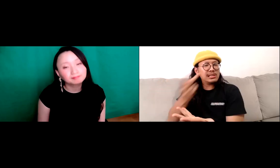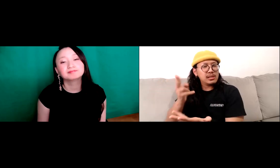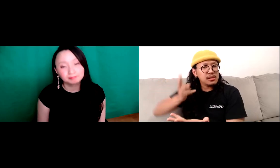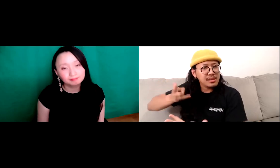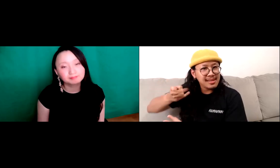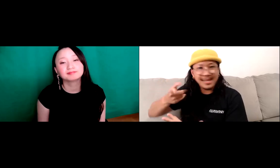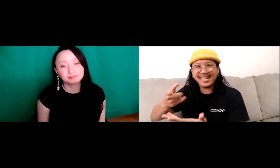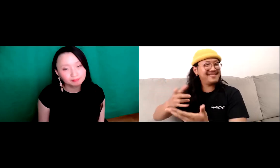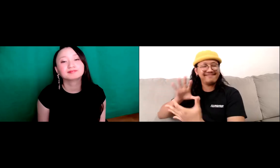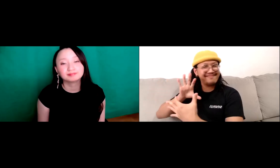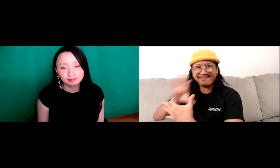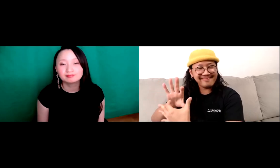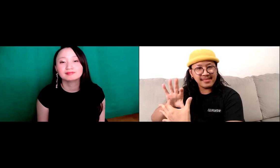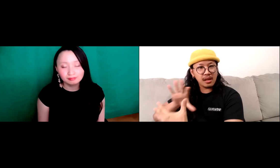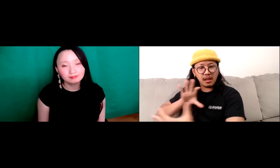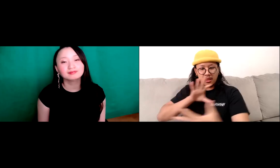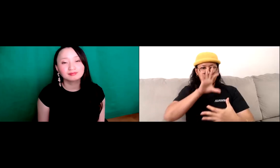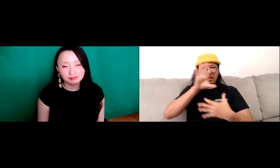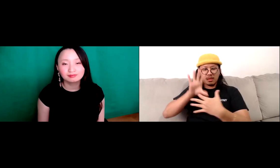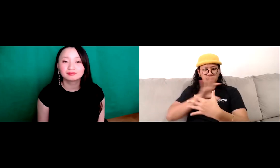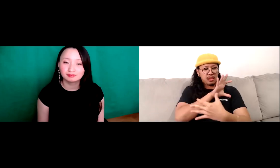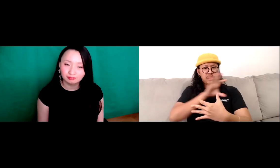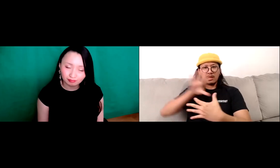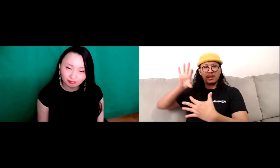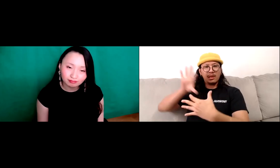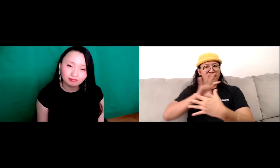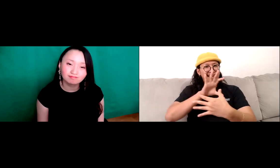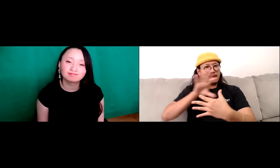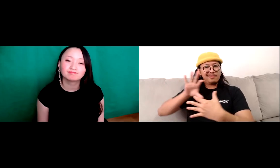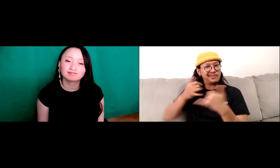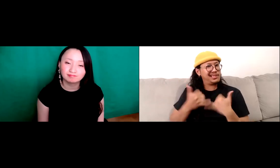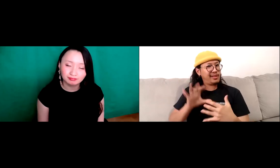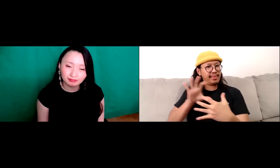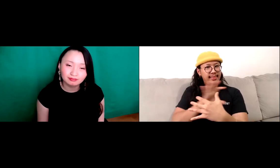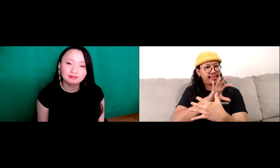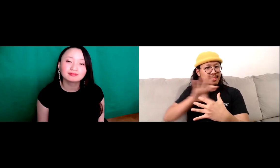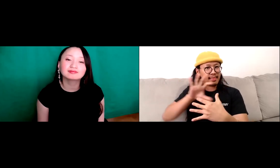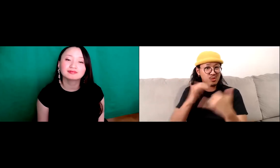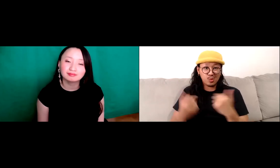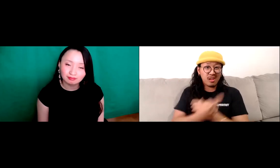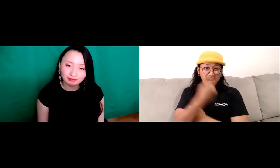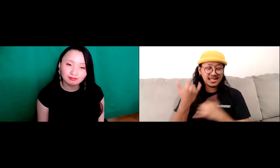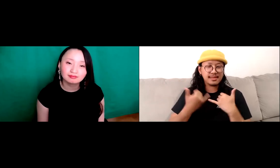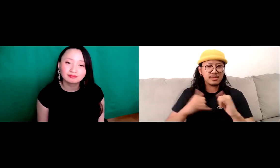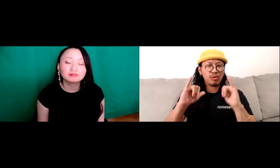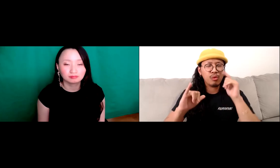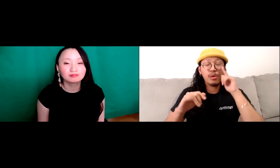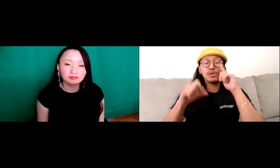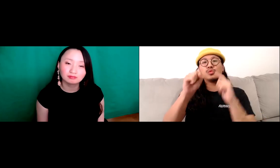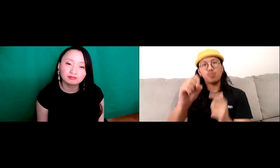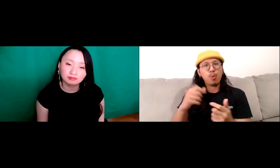And because of the history of the Philippines. It didn't it didn't allow me to really sit